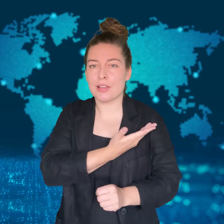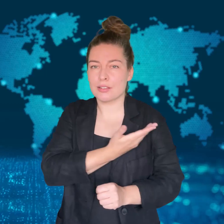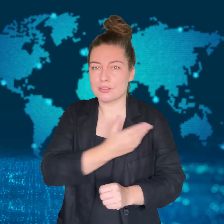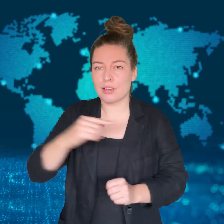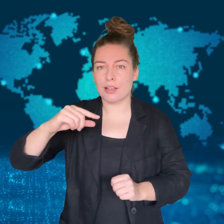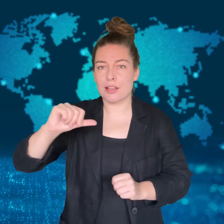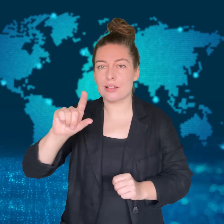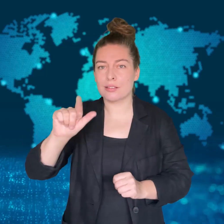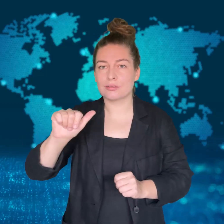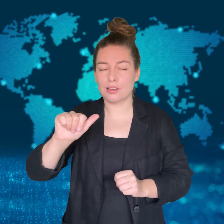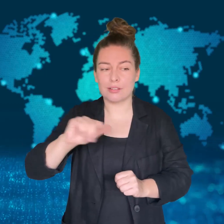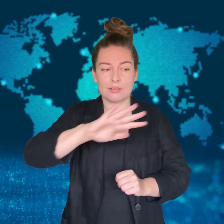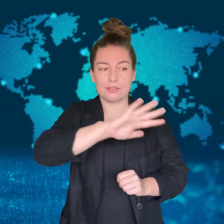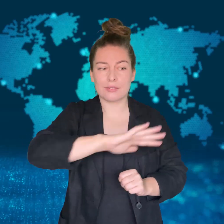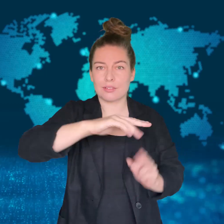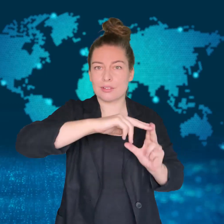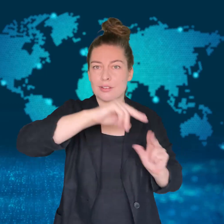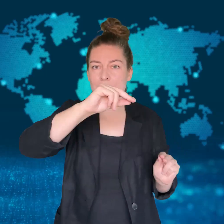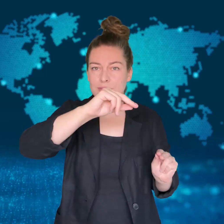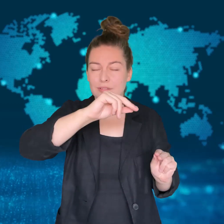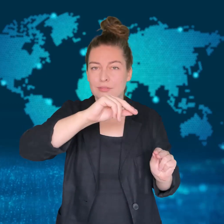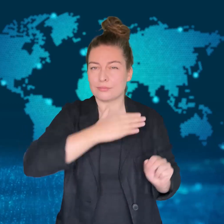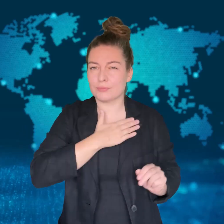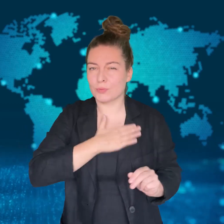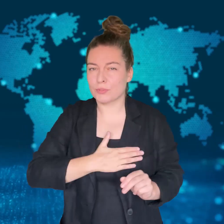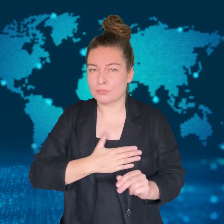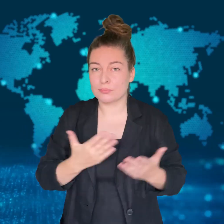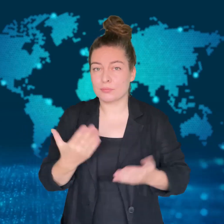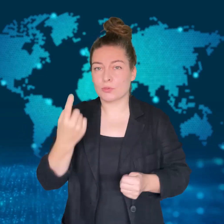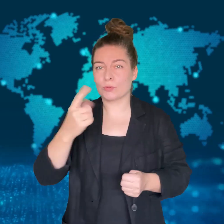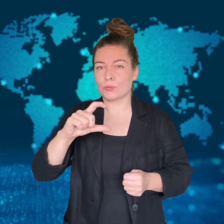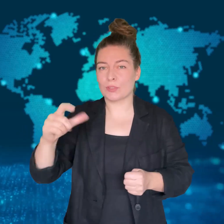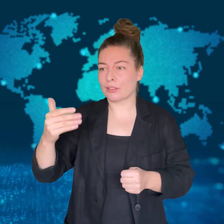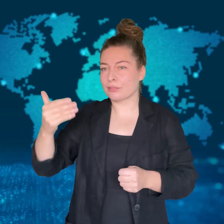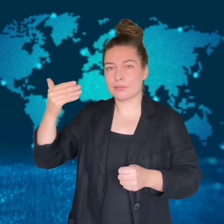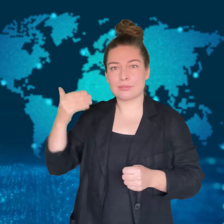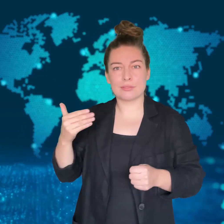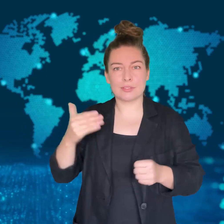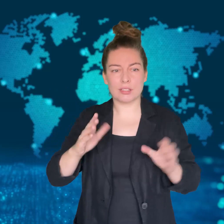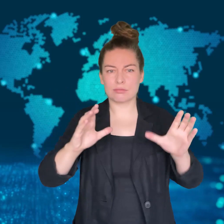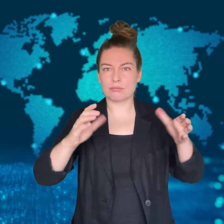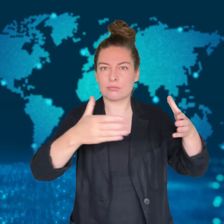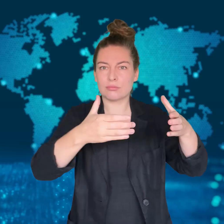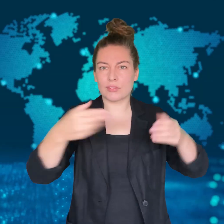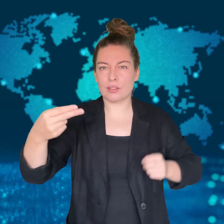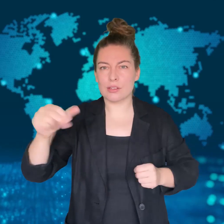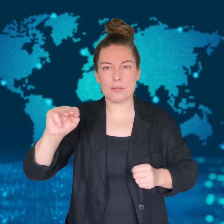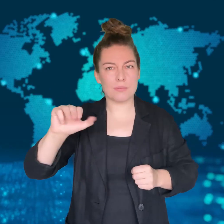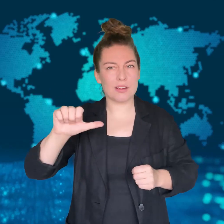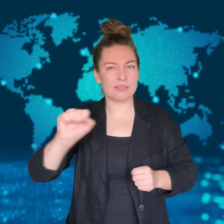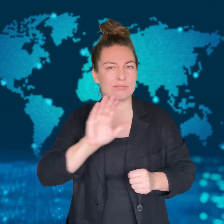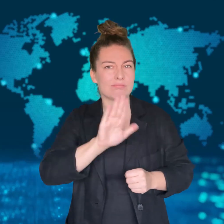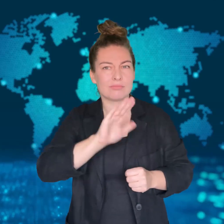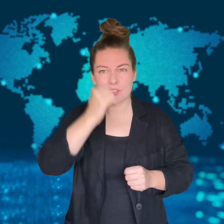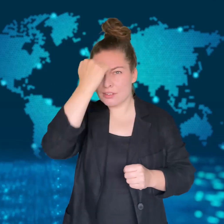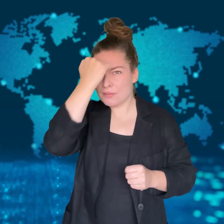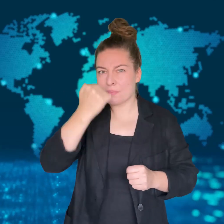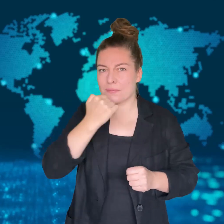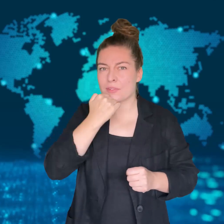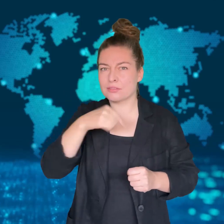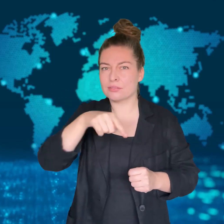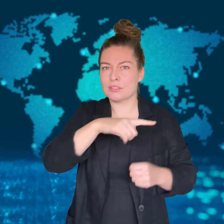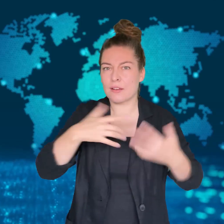Last week, Hamas killed more than 1,300 Israelis and seized around 150 hostages